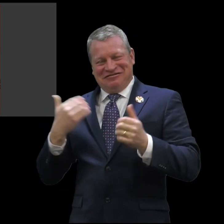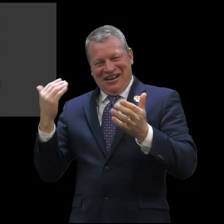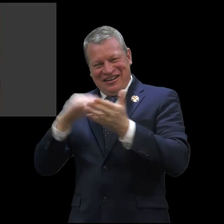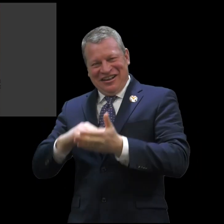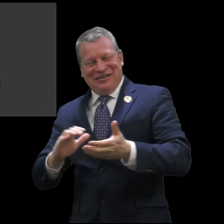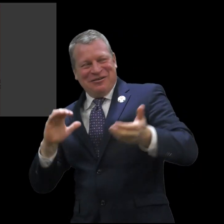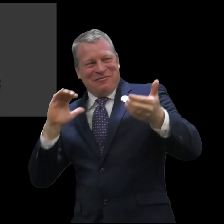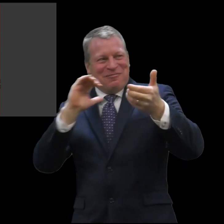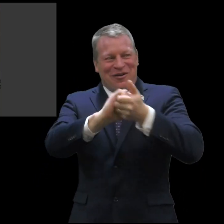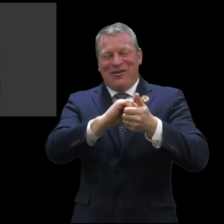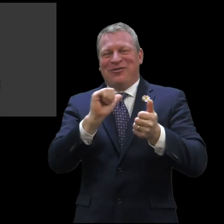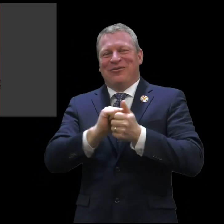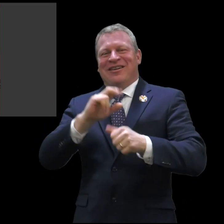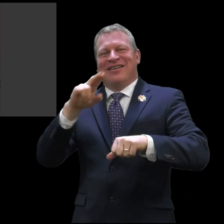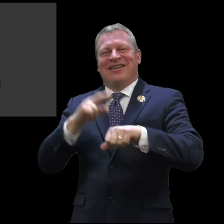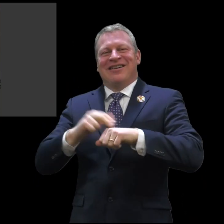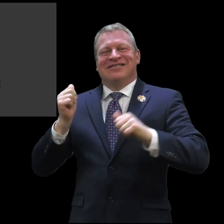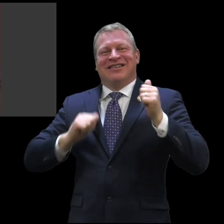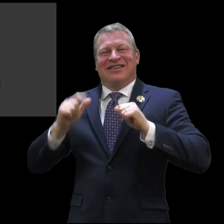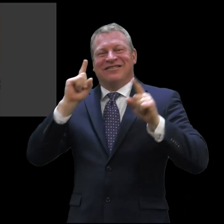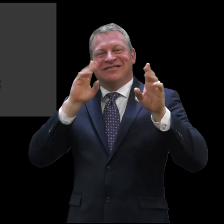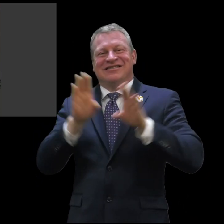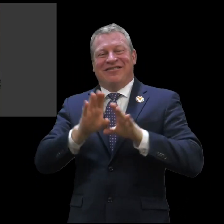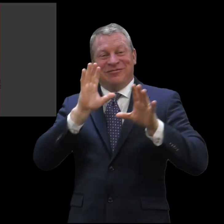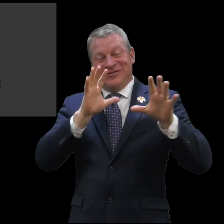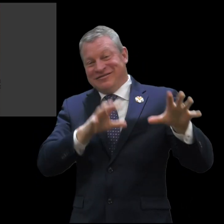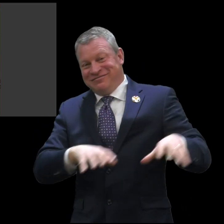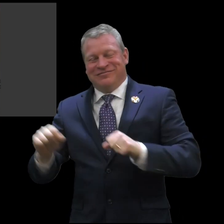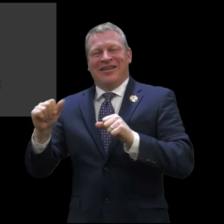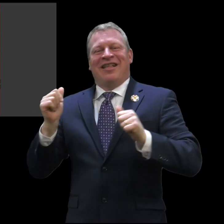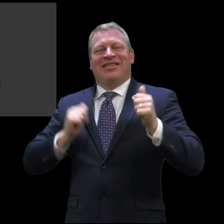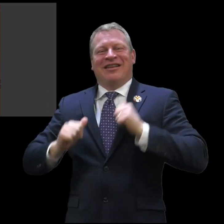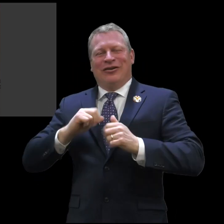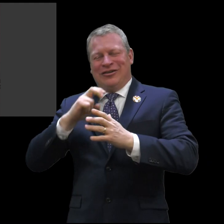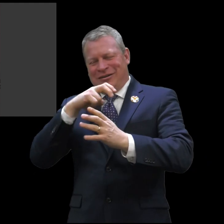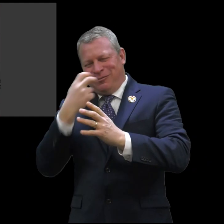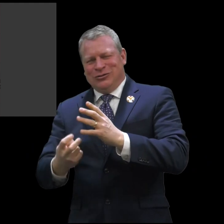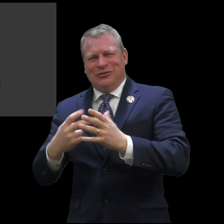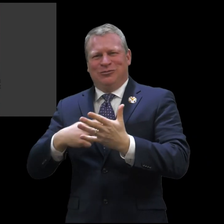This year ASD is once again partnering with the National Theatre for the Deaf